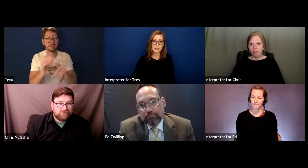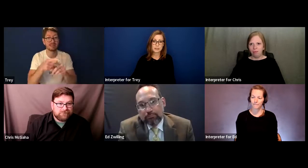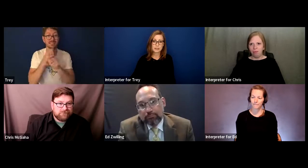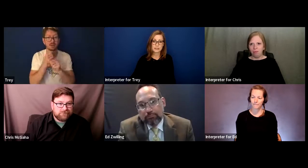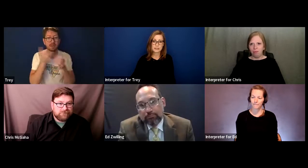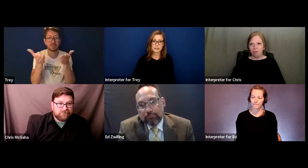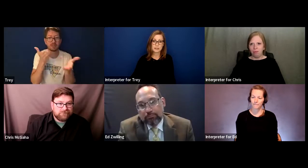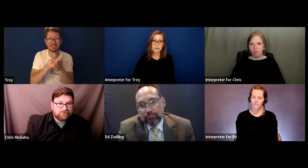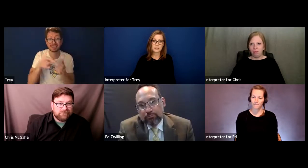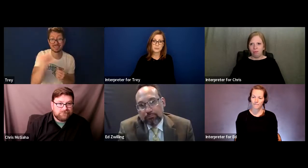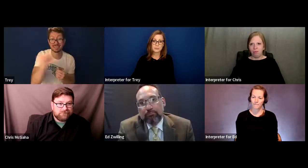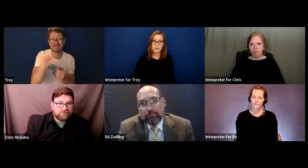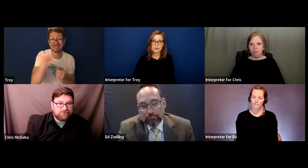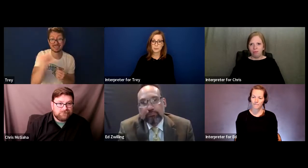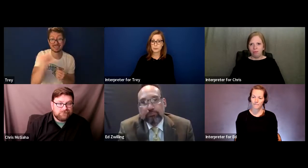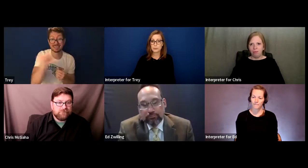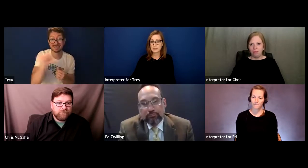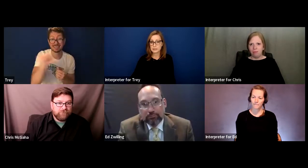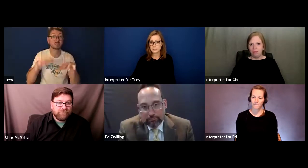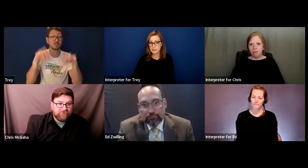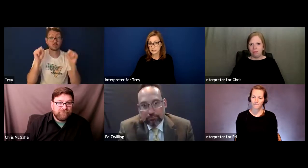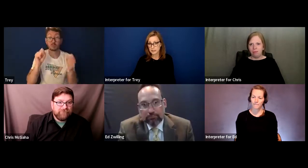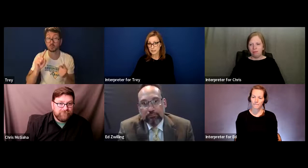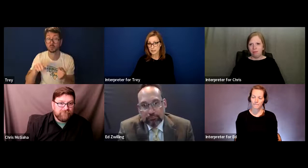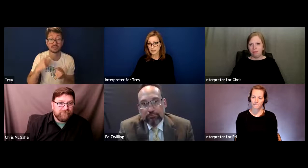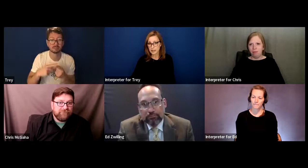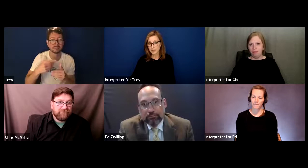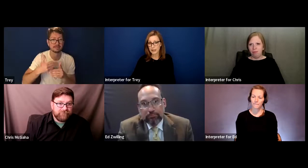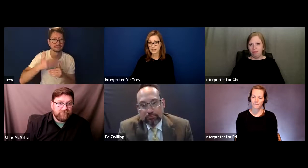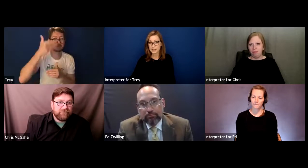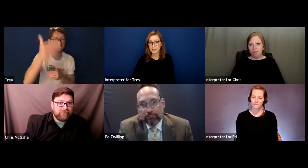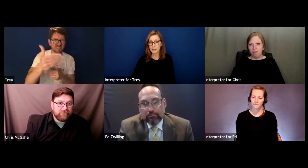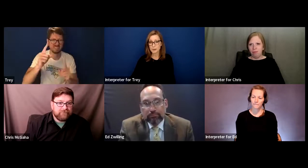and accessibility with businesses.